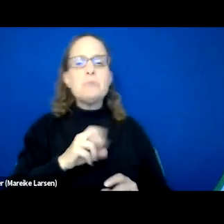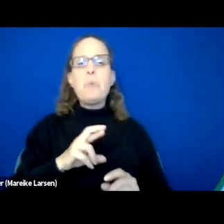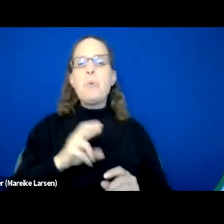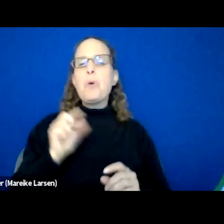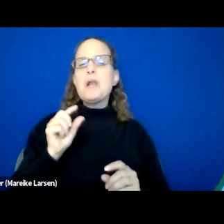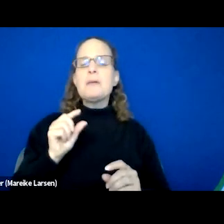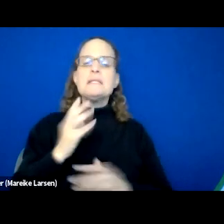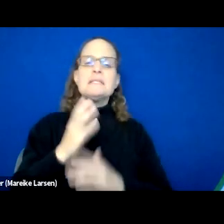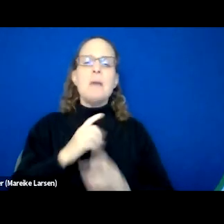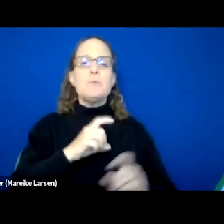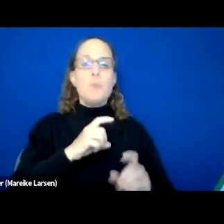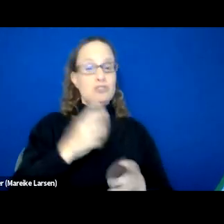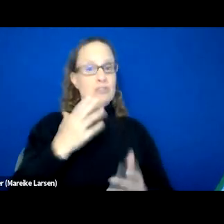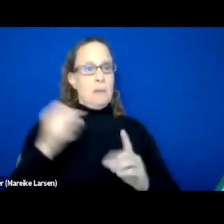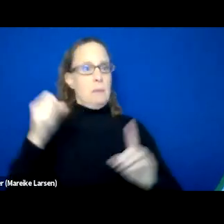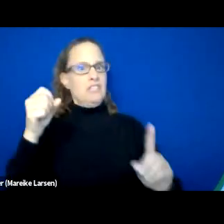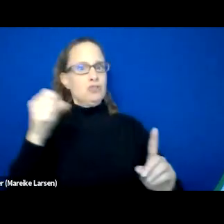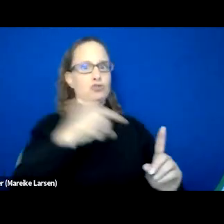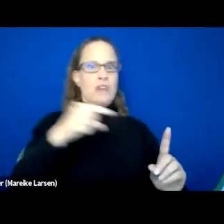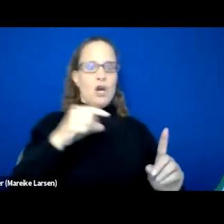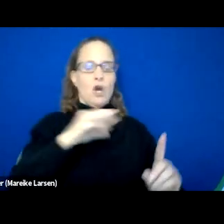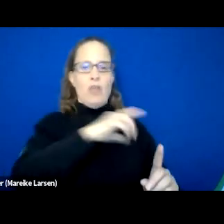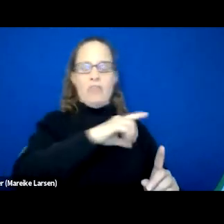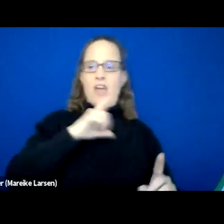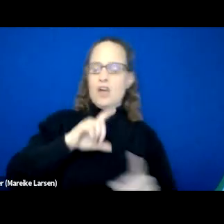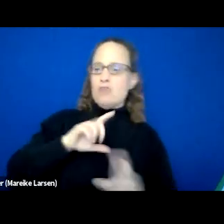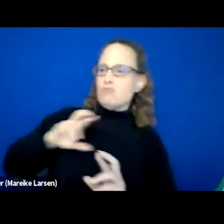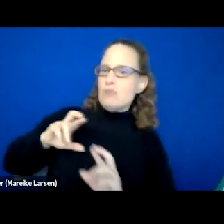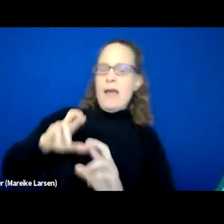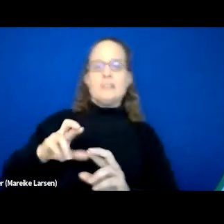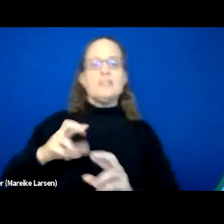some questions may even trigger them. So what happens is we learn to deescalate the situation.